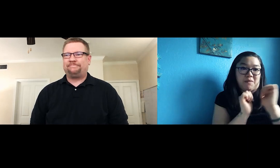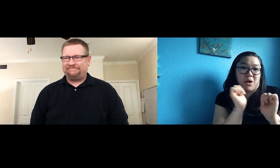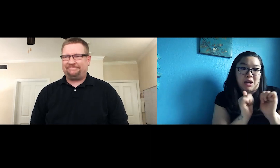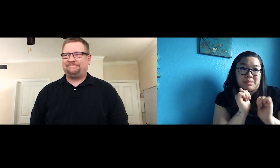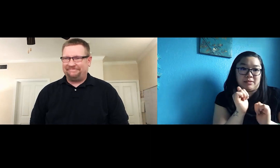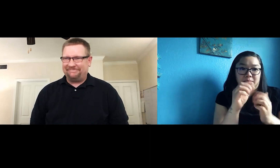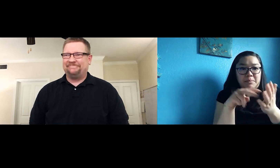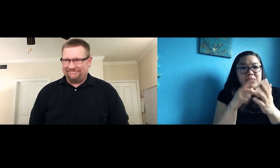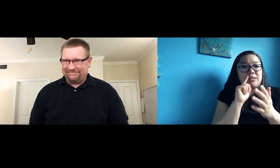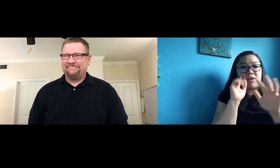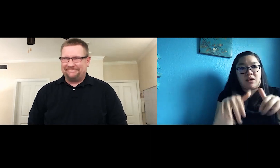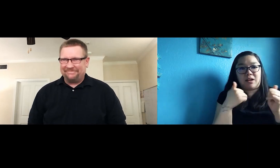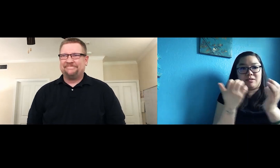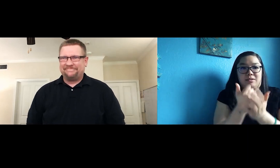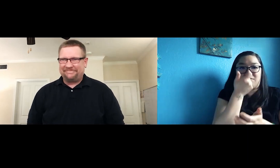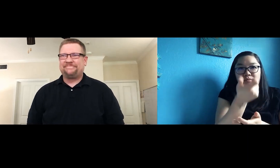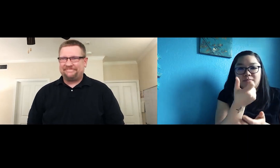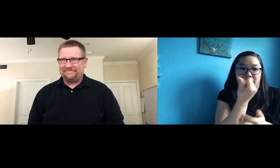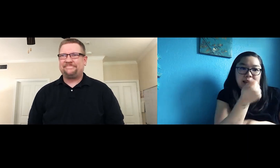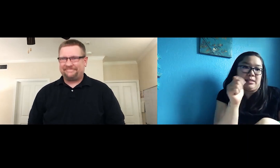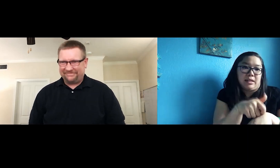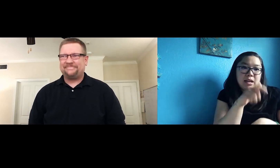of that production. Which meant that Deaf audiences could show up any time,